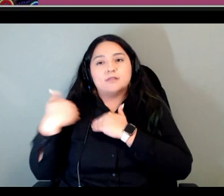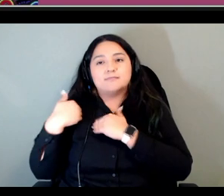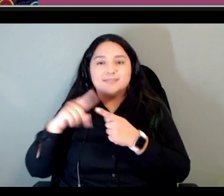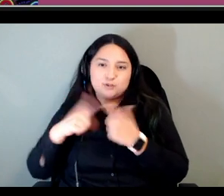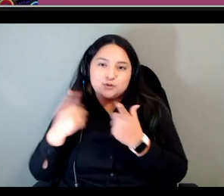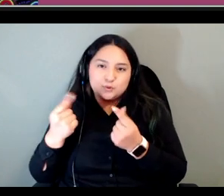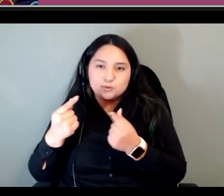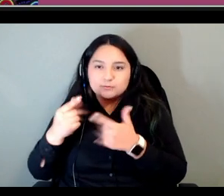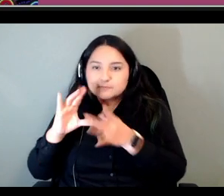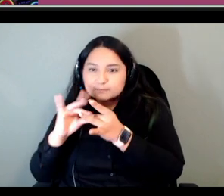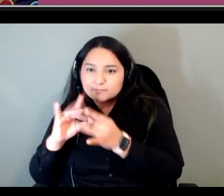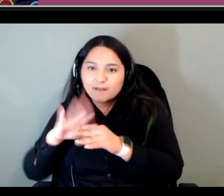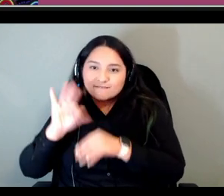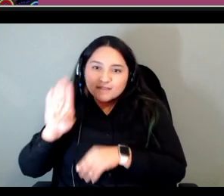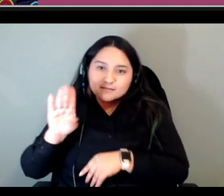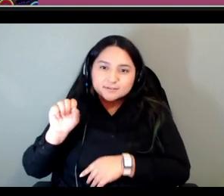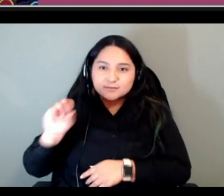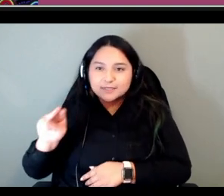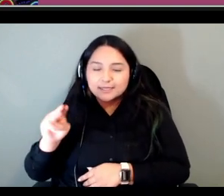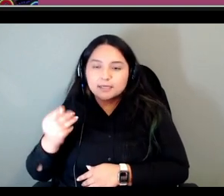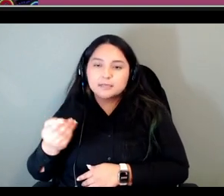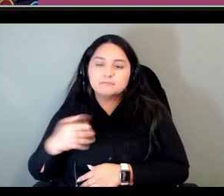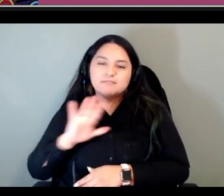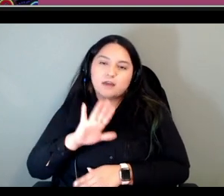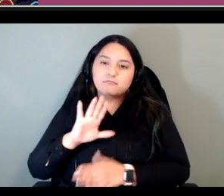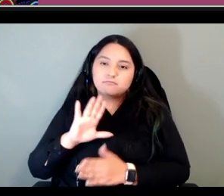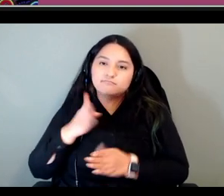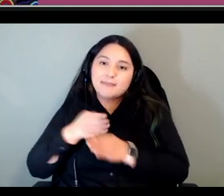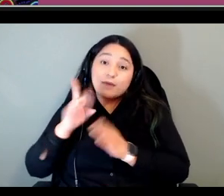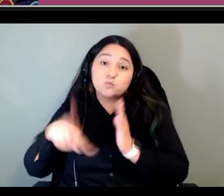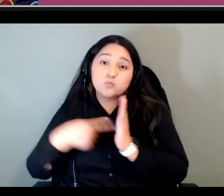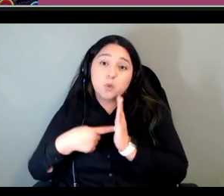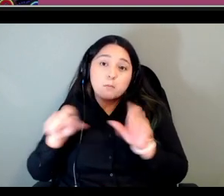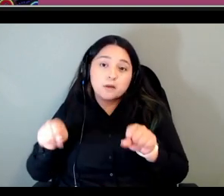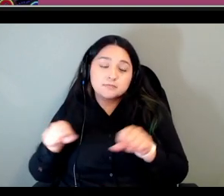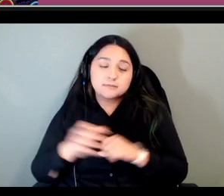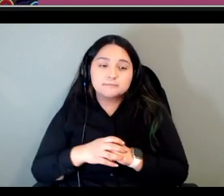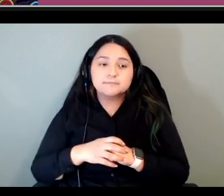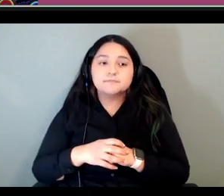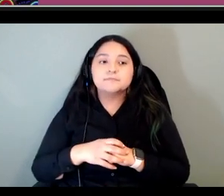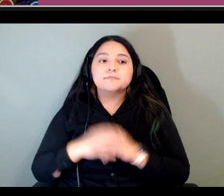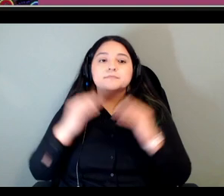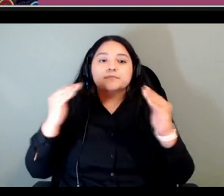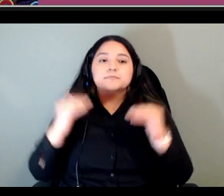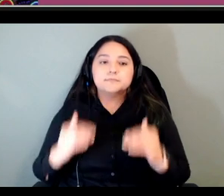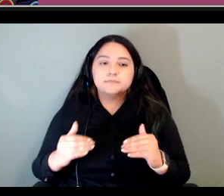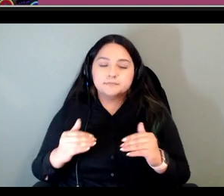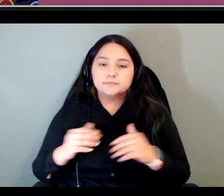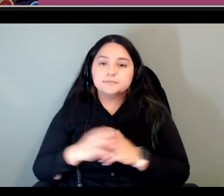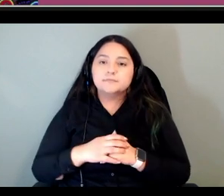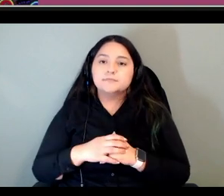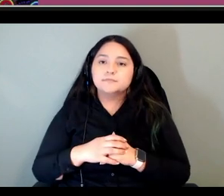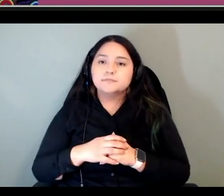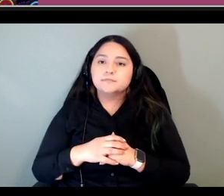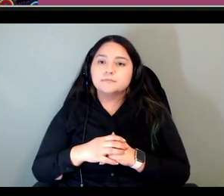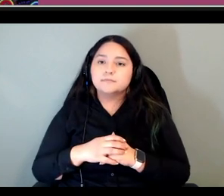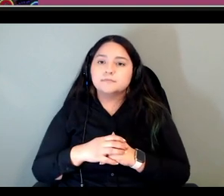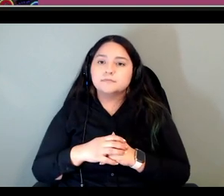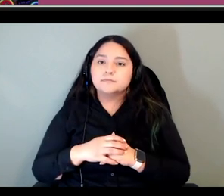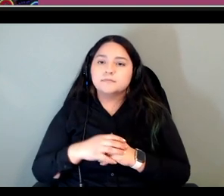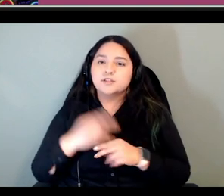their main role um and as i mentioned the use of media created for the course in other